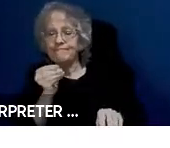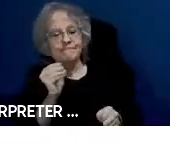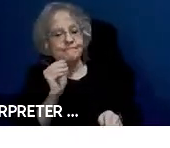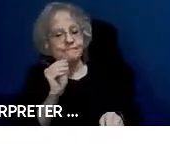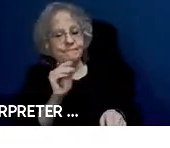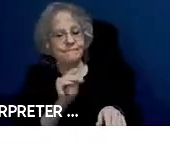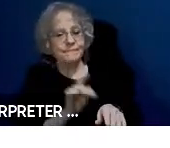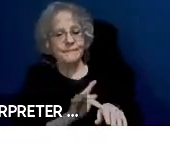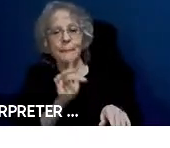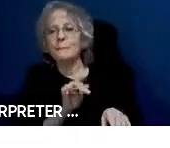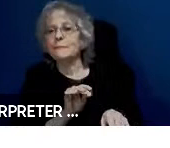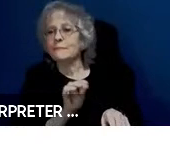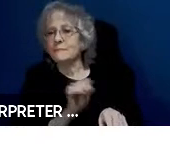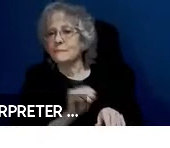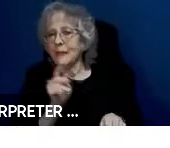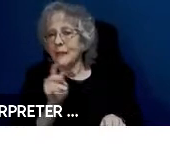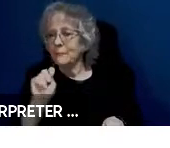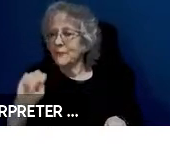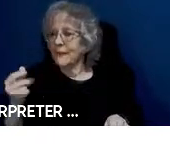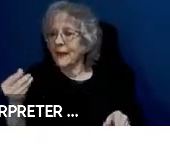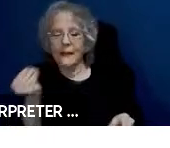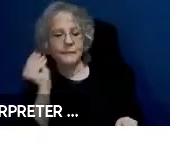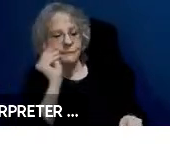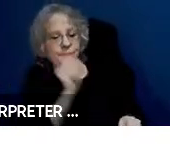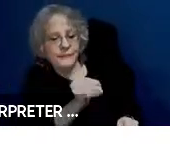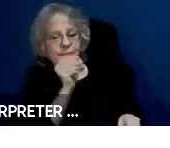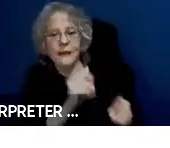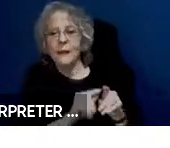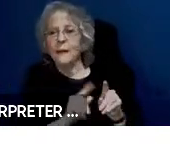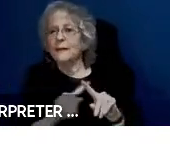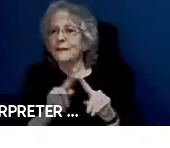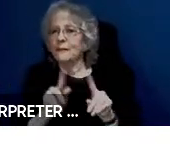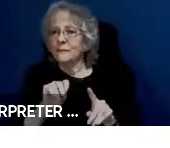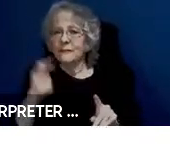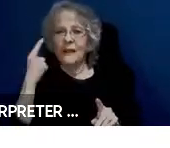for different destinations, and it would be able to give all the instructions even if the